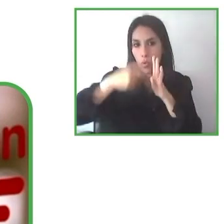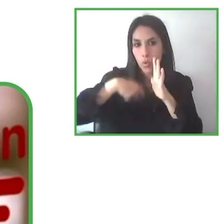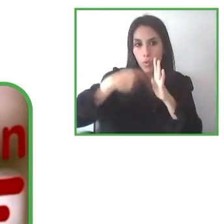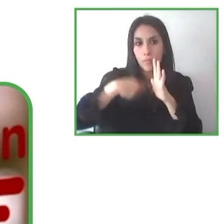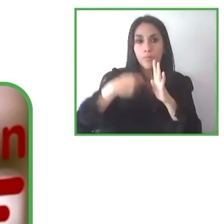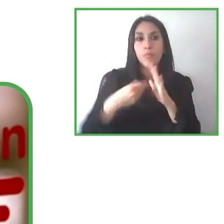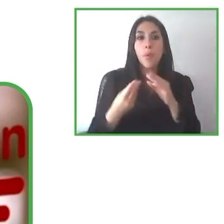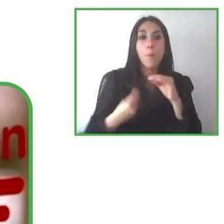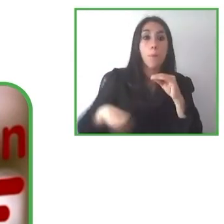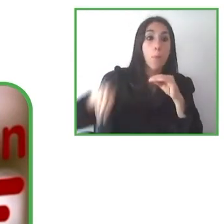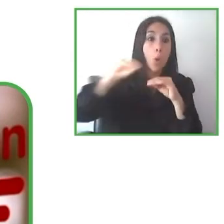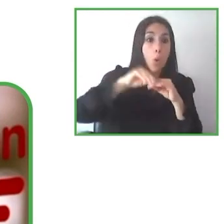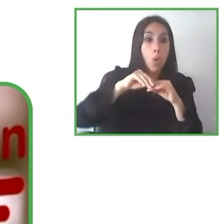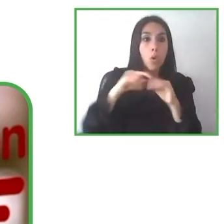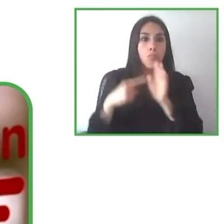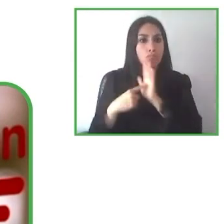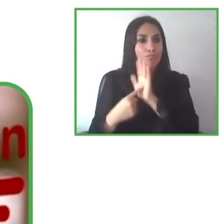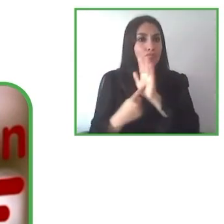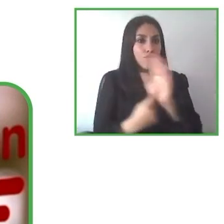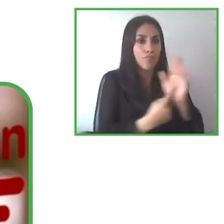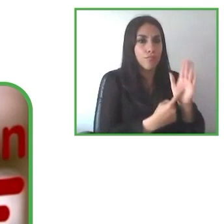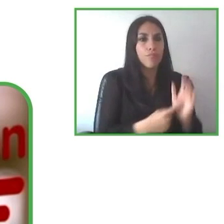and accessible adventures for all people.